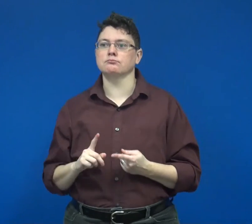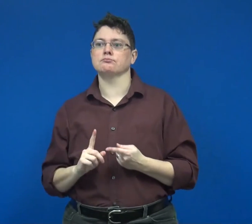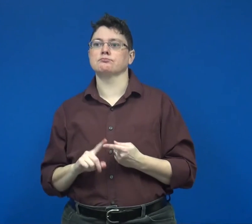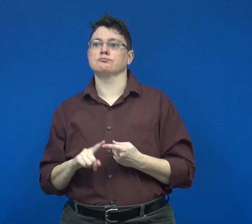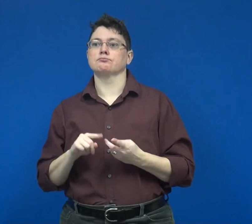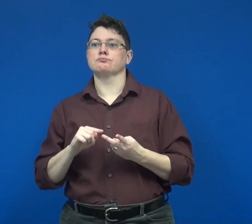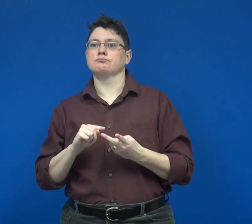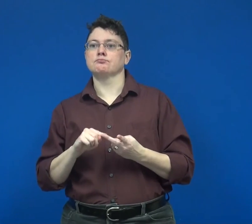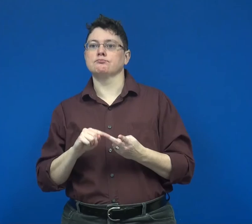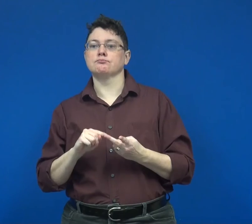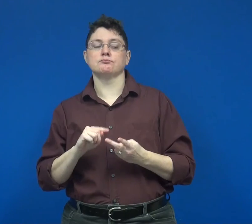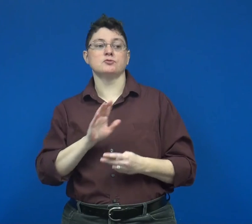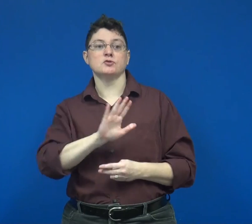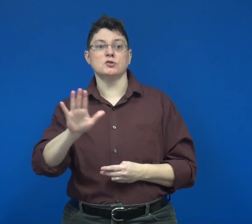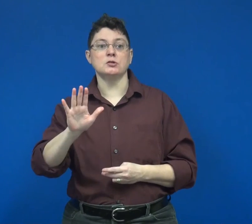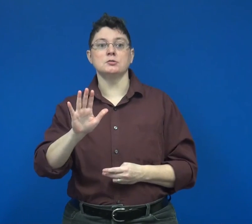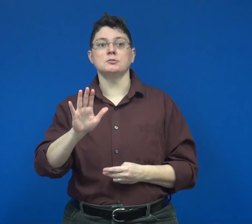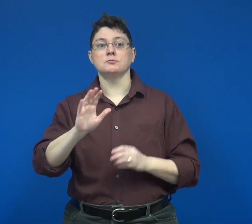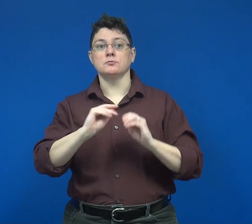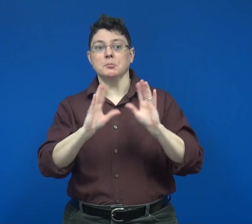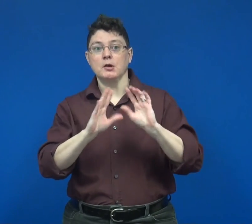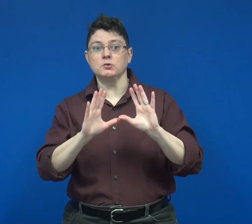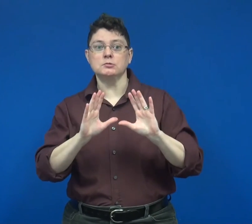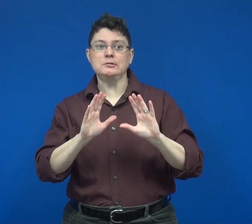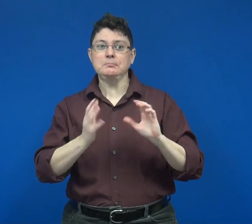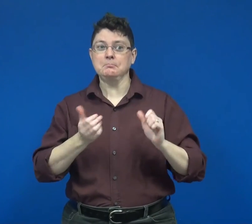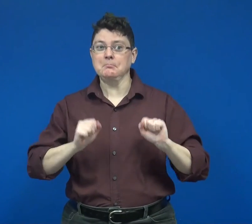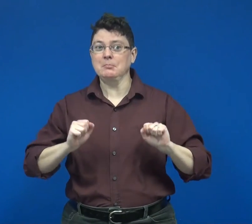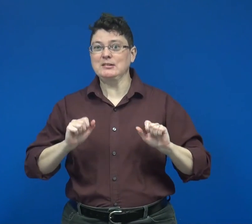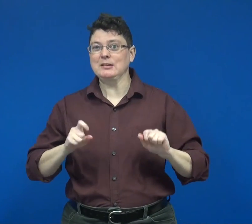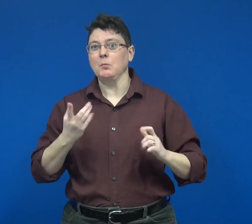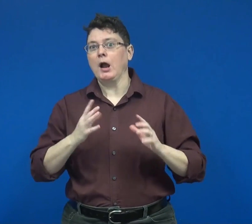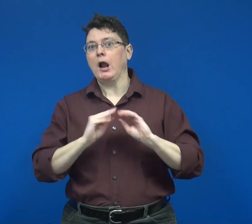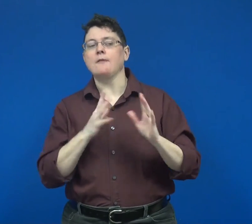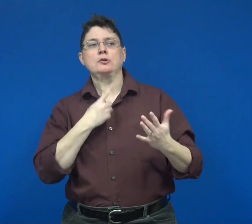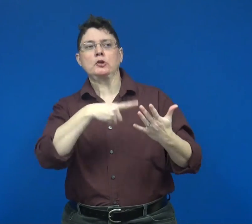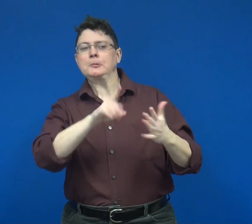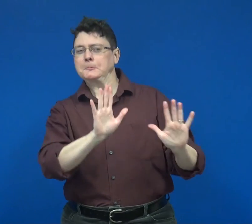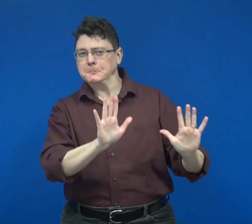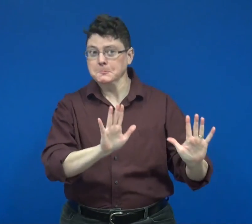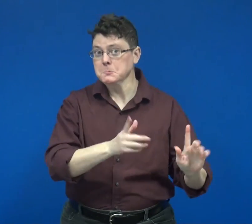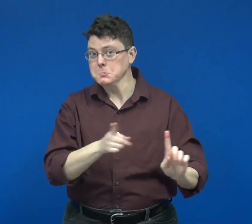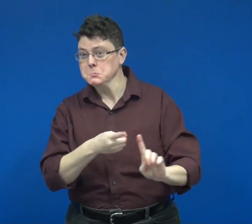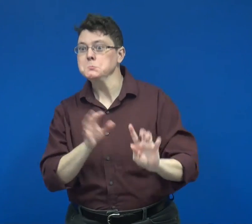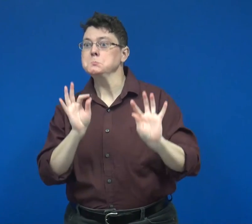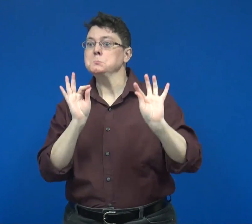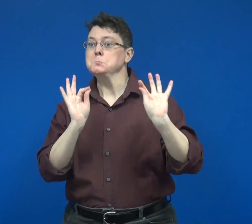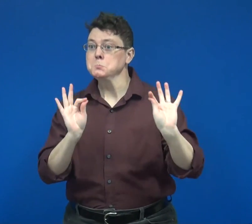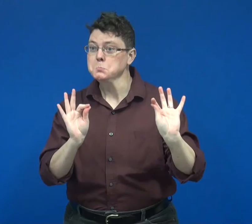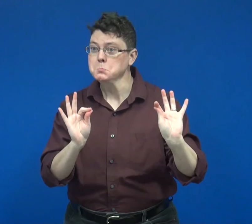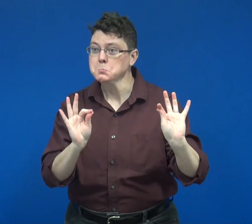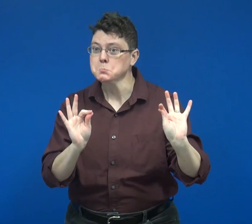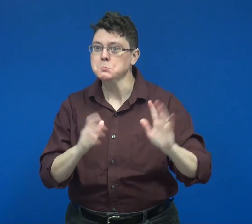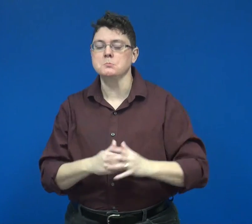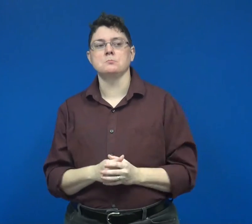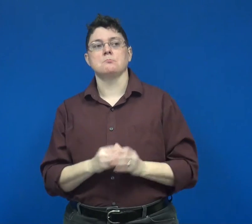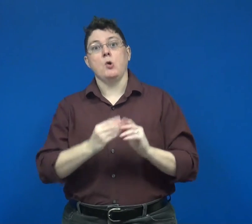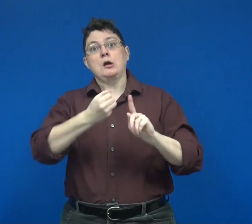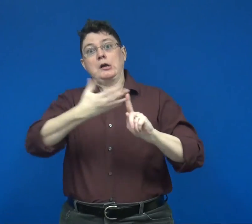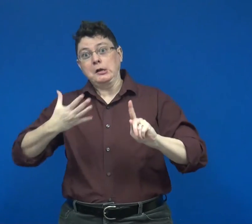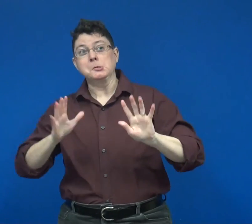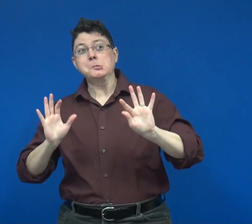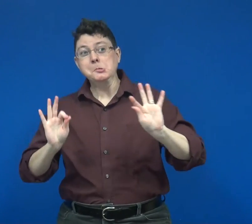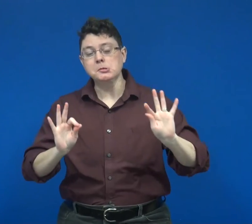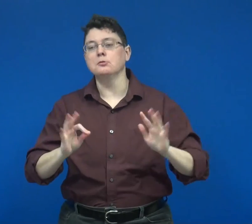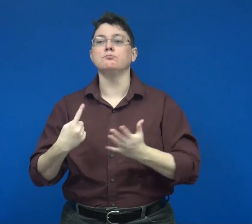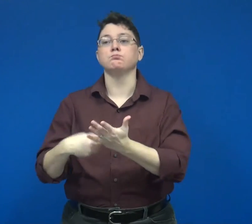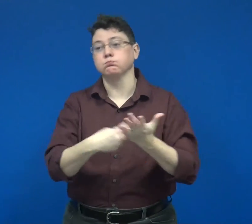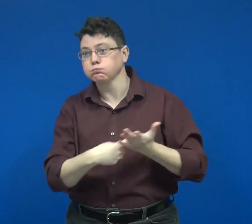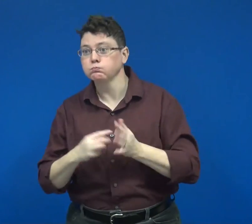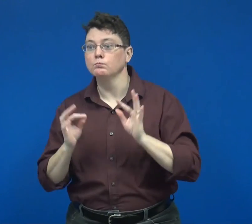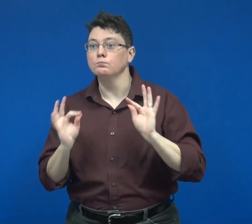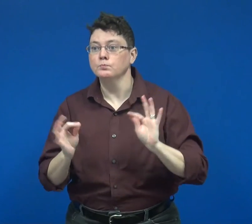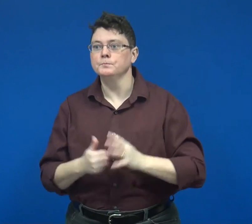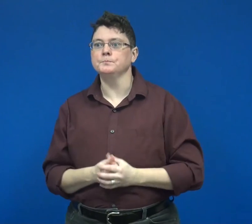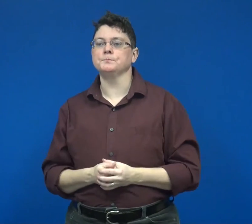I provided clarifications, corrections and further details as needed during the discussion.